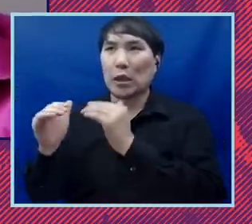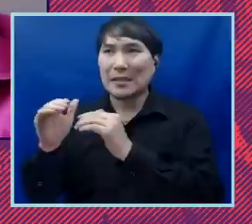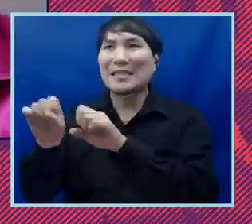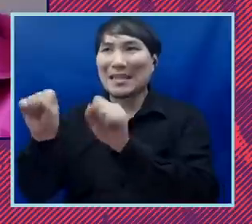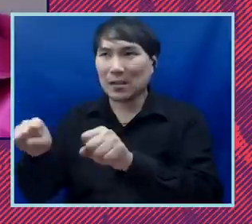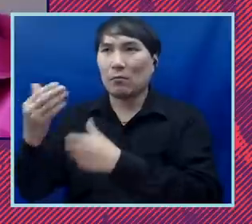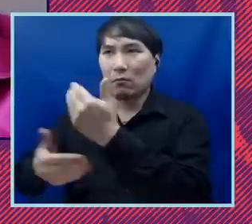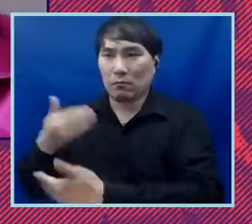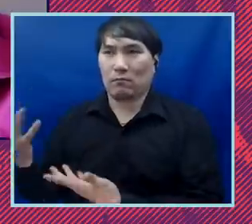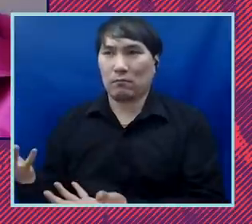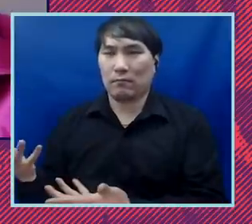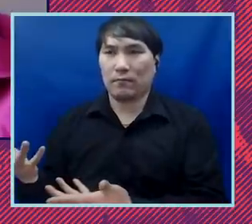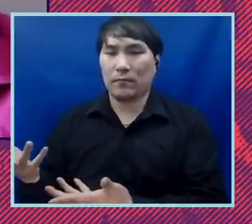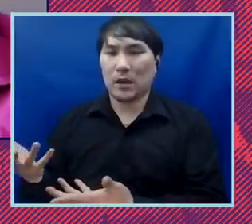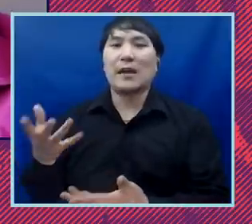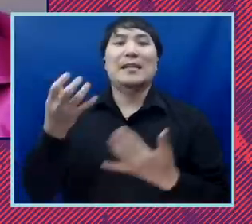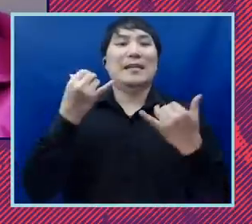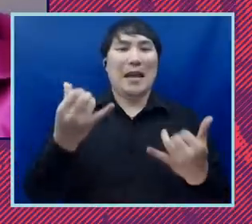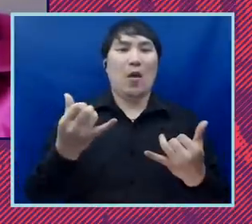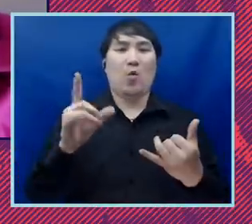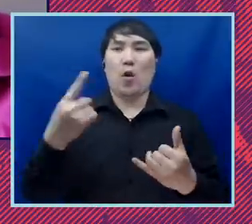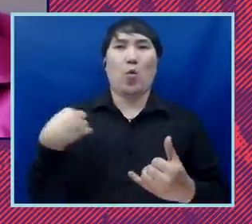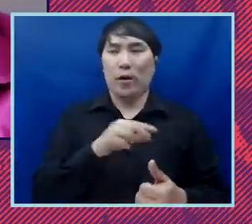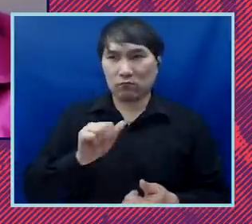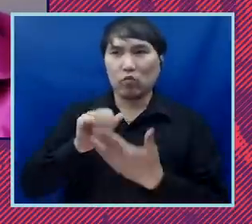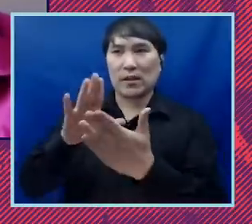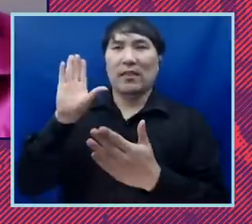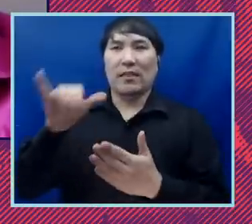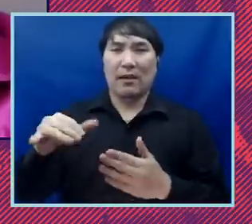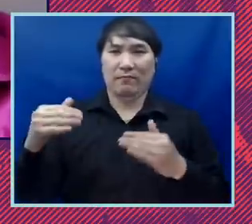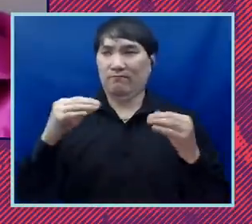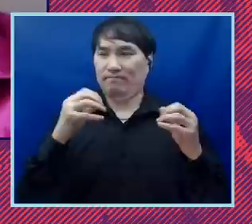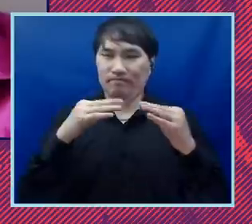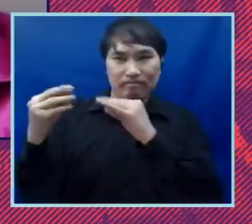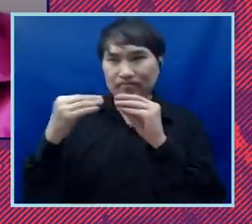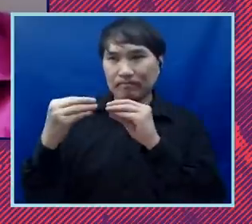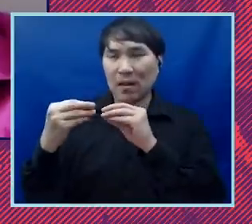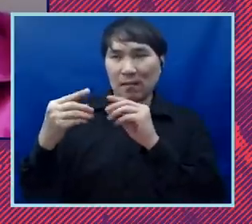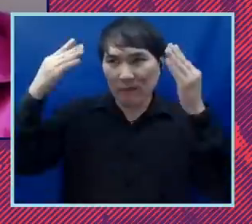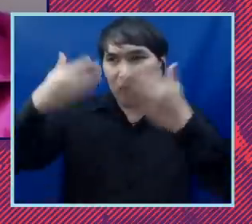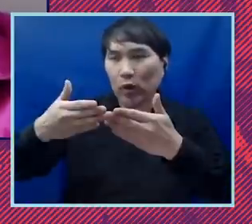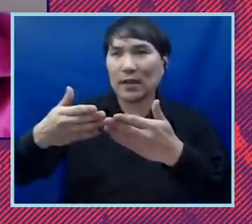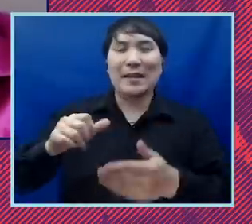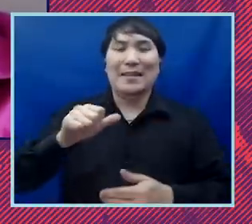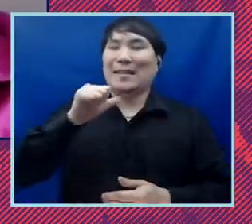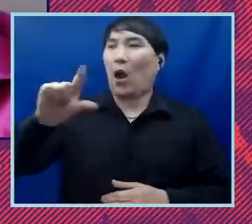bottom of the ship and kind of really rebuild the non-criminal law related work of our racial